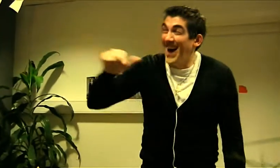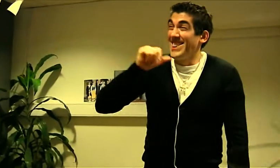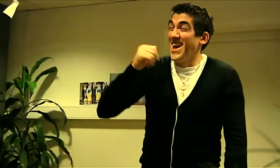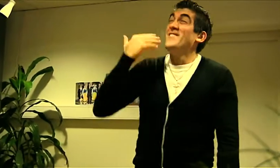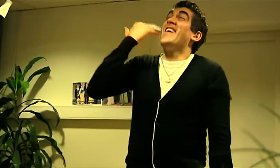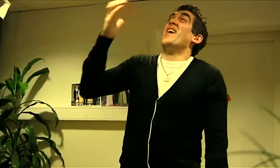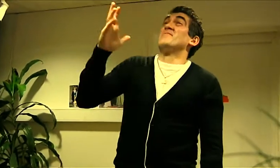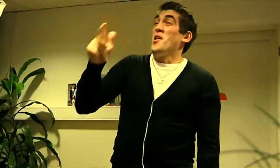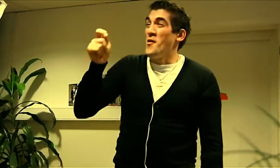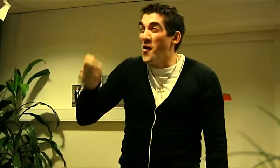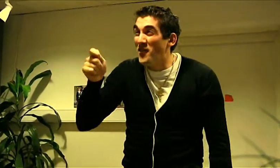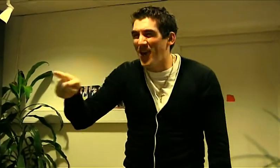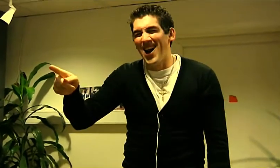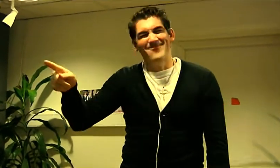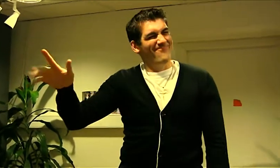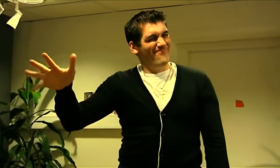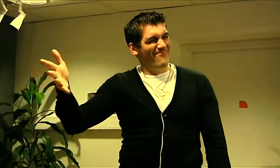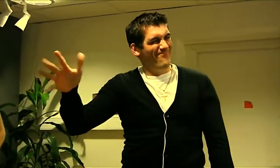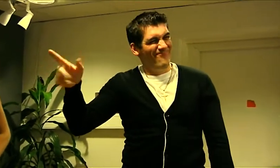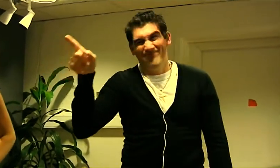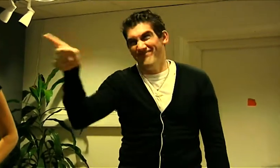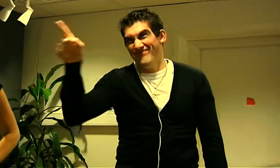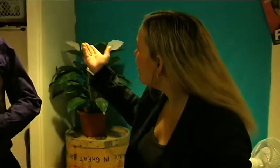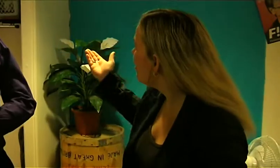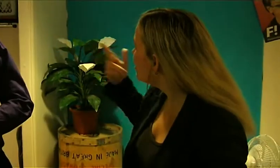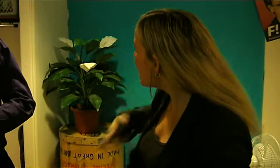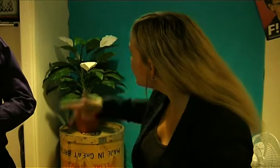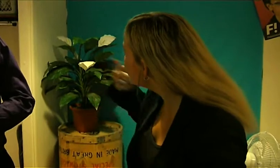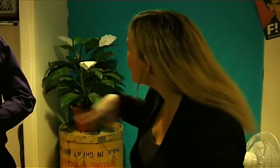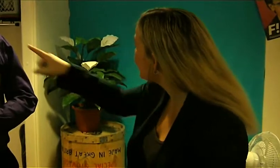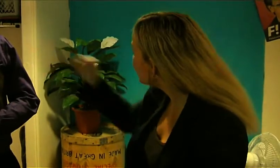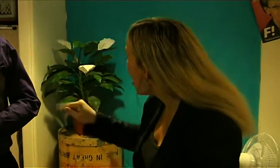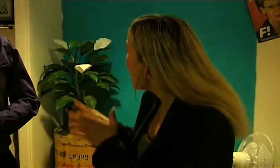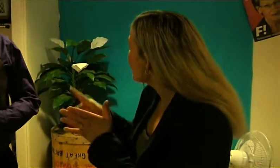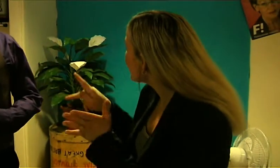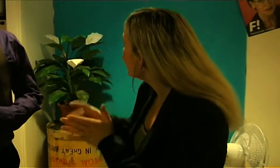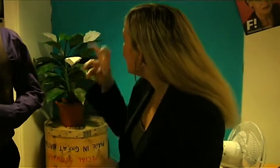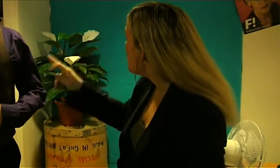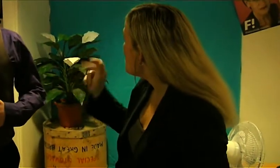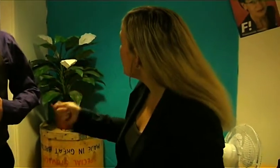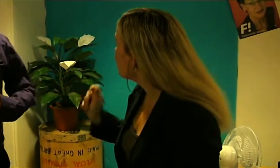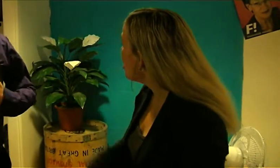Anders, the future SDR president? Very doubtful... Oh, you'll be Presidential candidate...